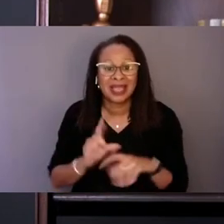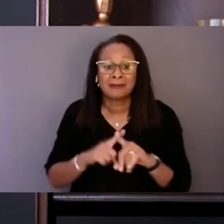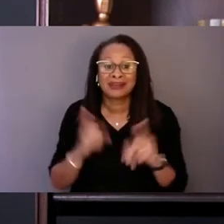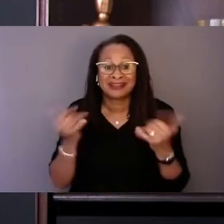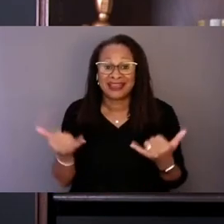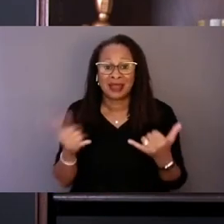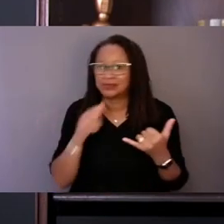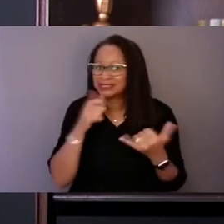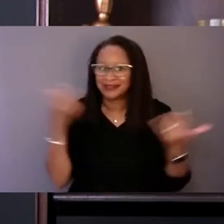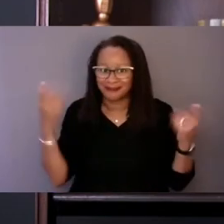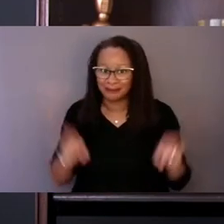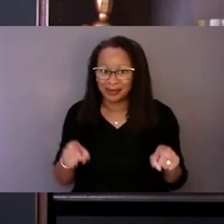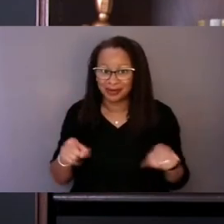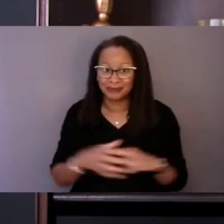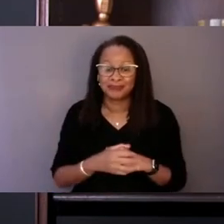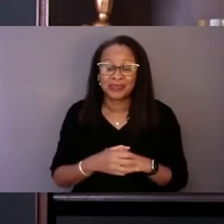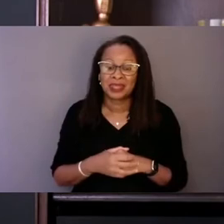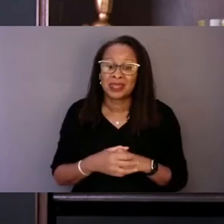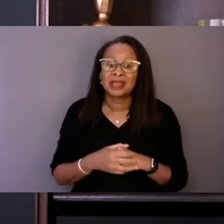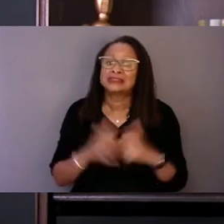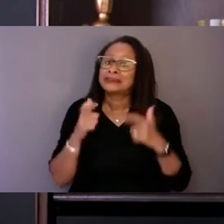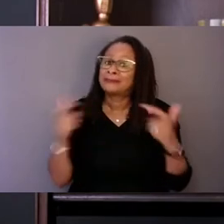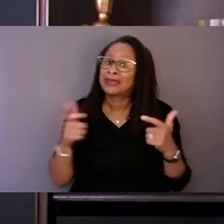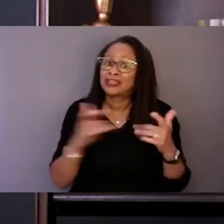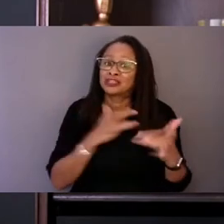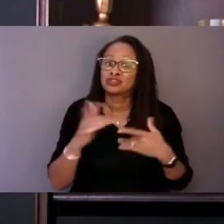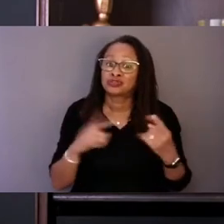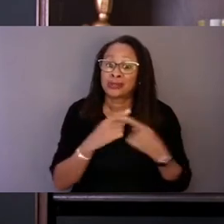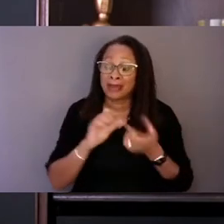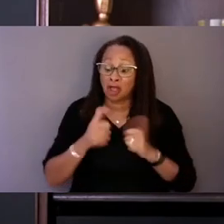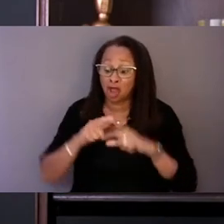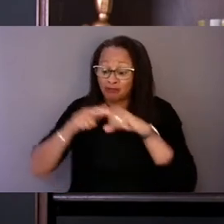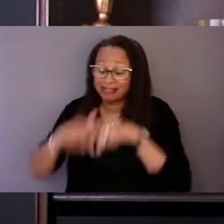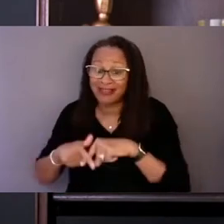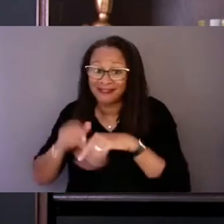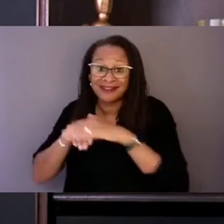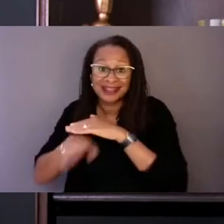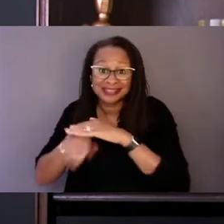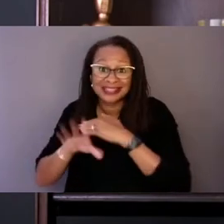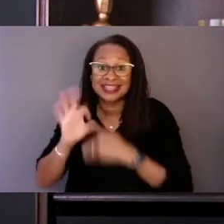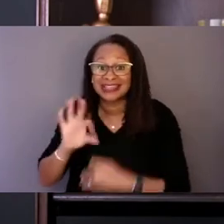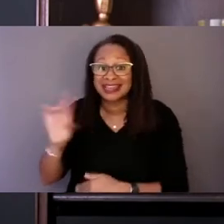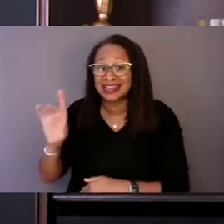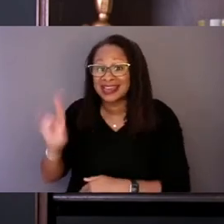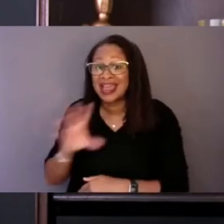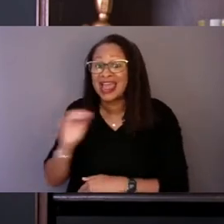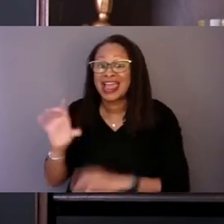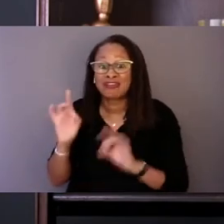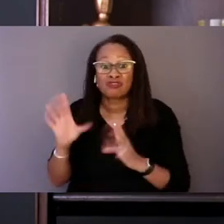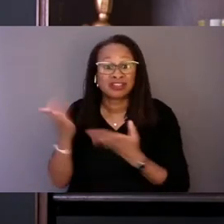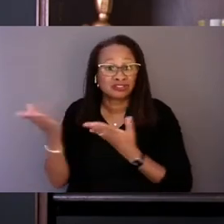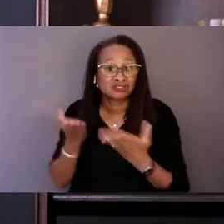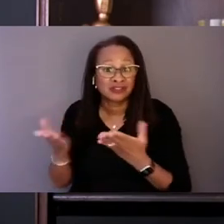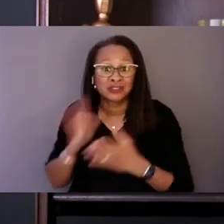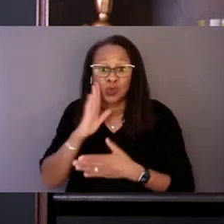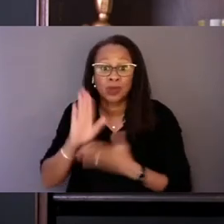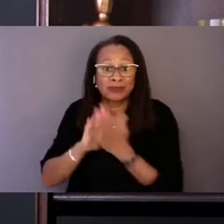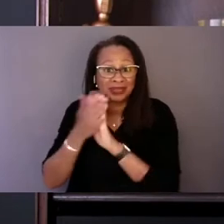and there are major concerns about how reliable and accessible 988 and crisis services will be across the country.